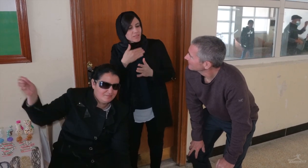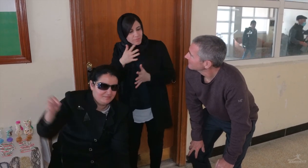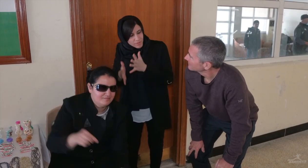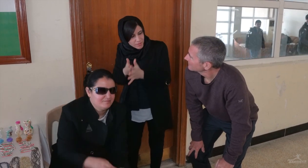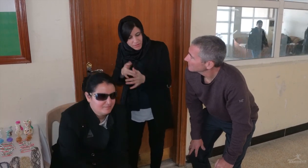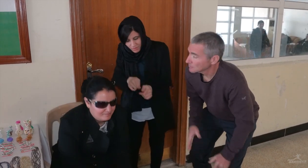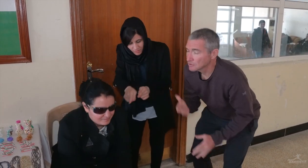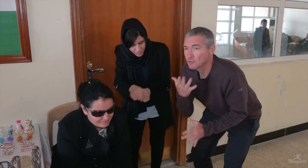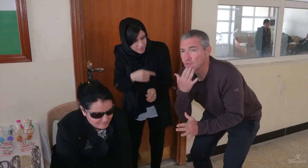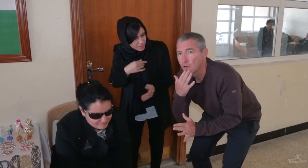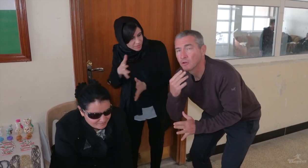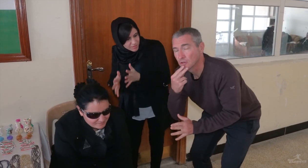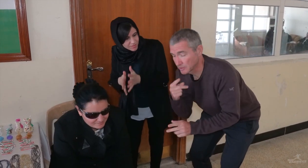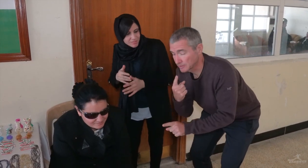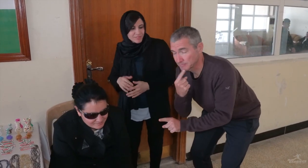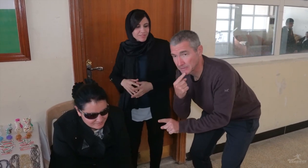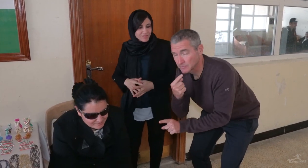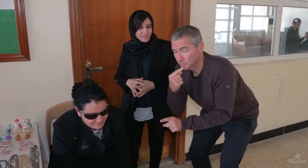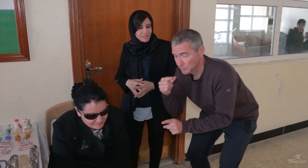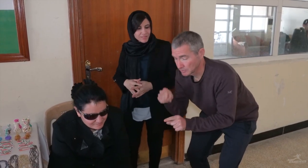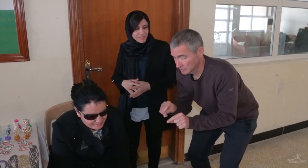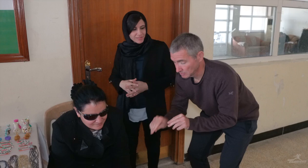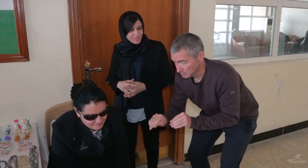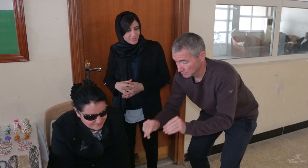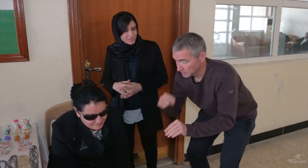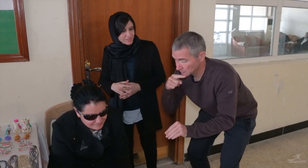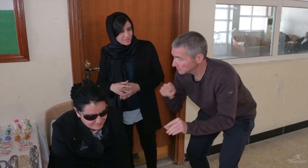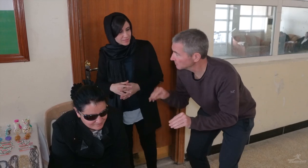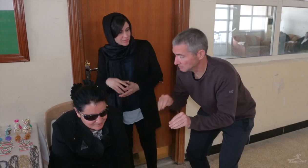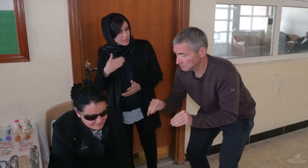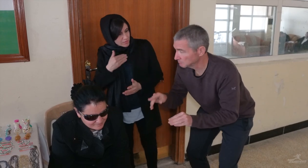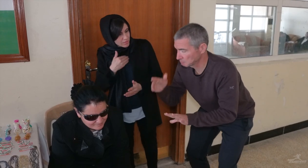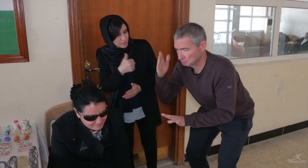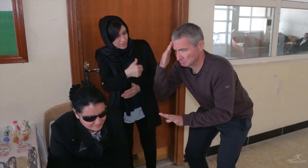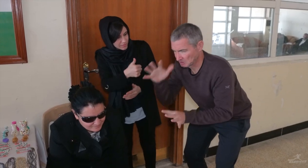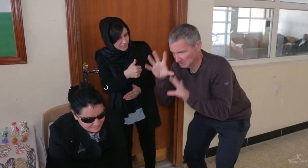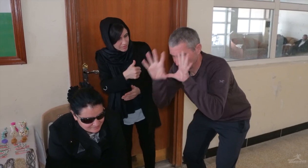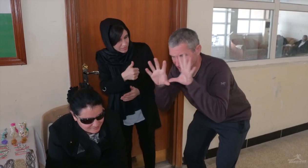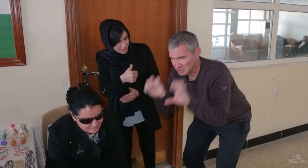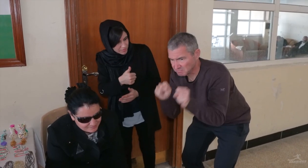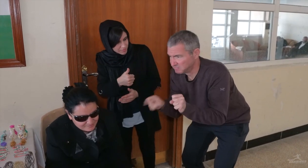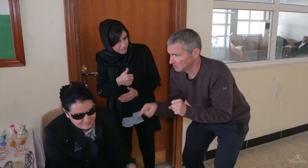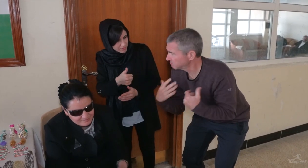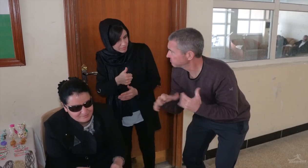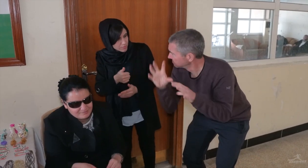Colors in red, green, and others. She has good memories and picks the right colors.